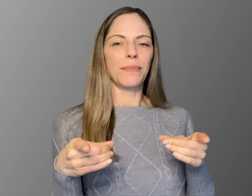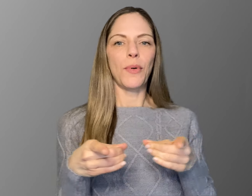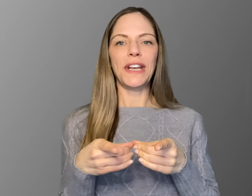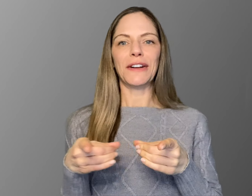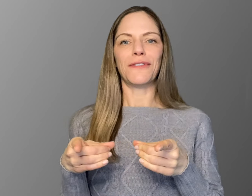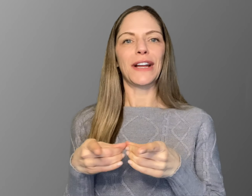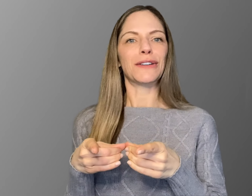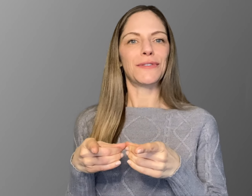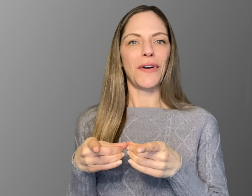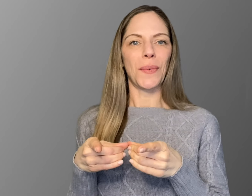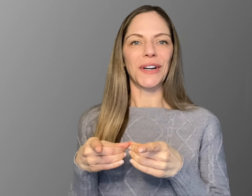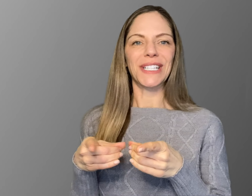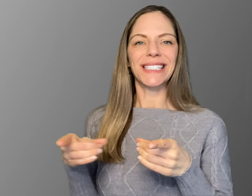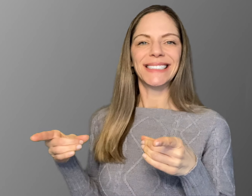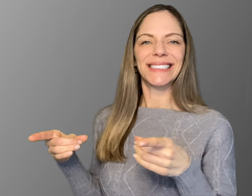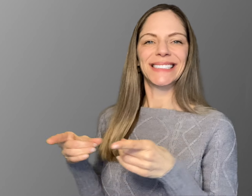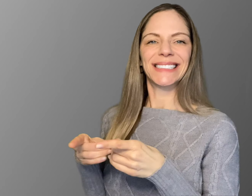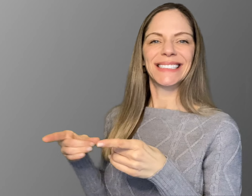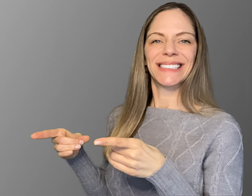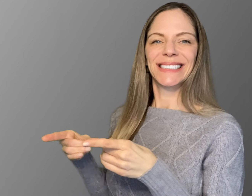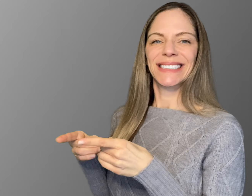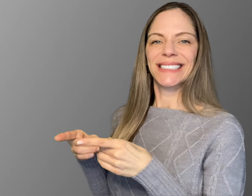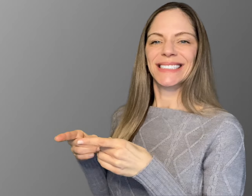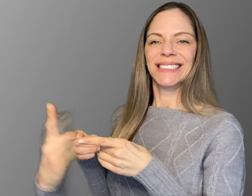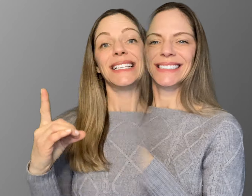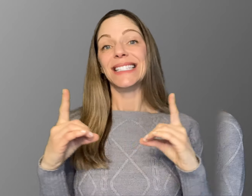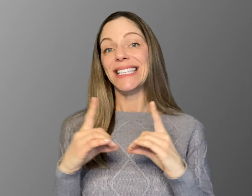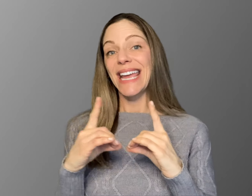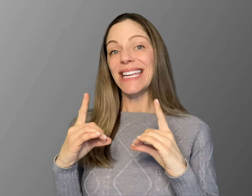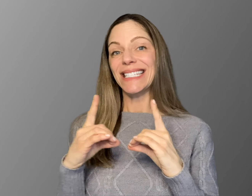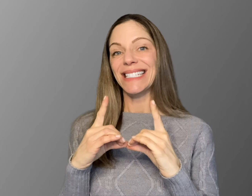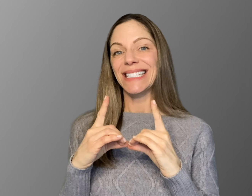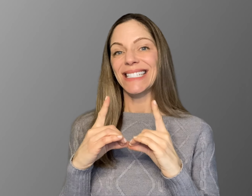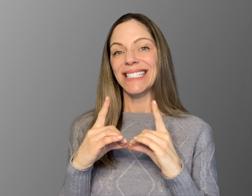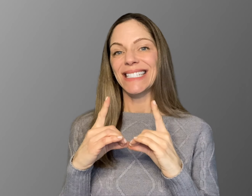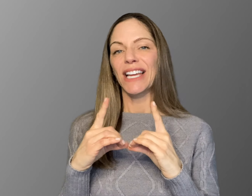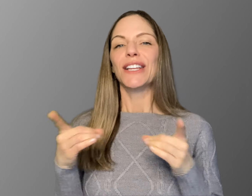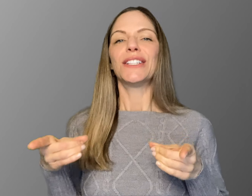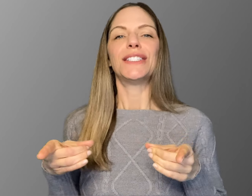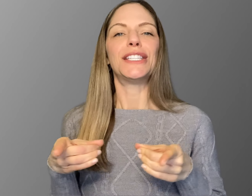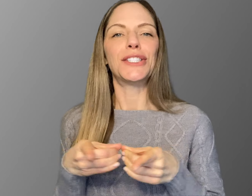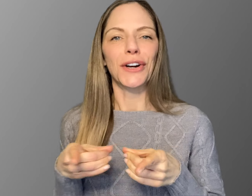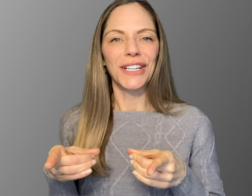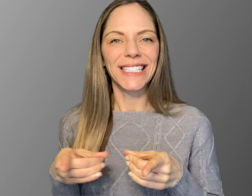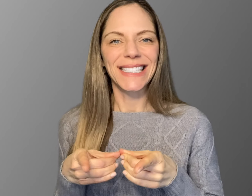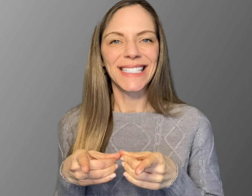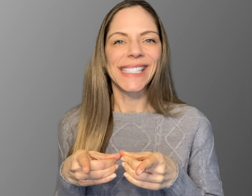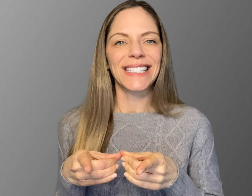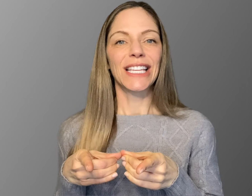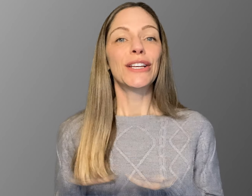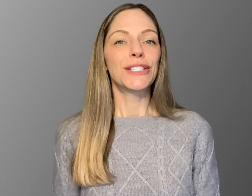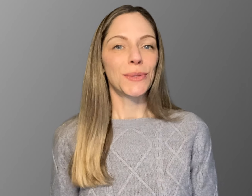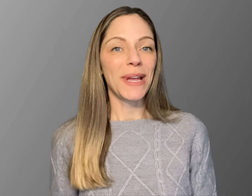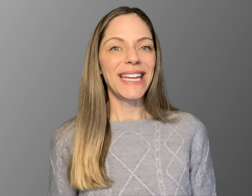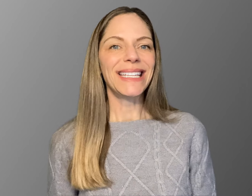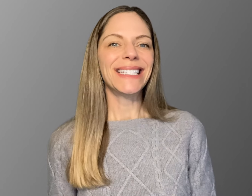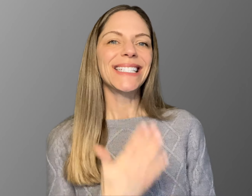pointing your fingers forward. "Date" "Dessert" SWEET